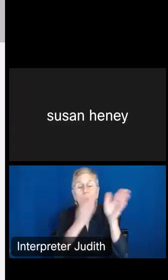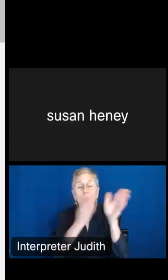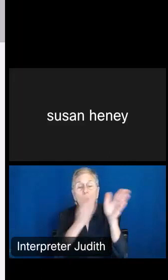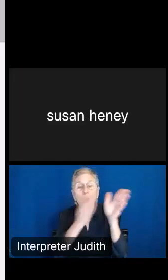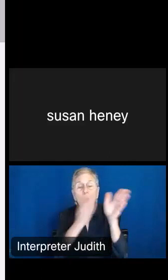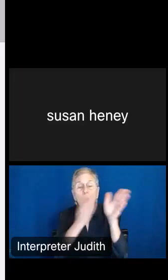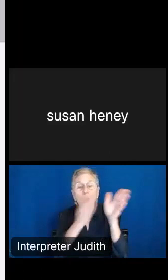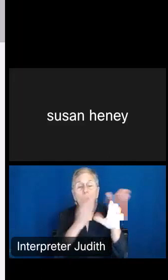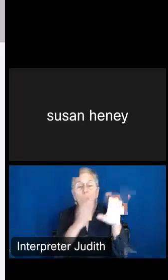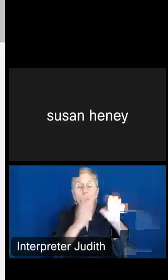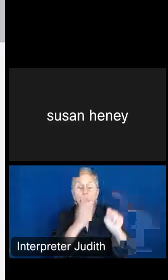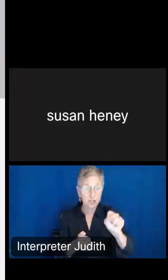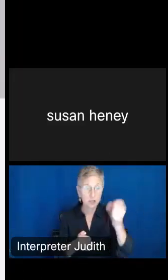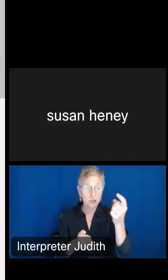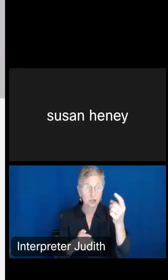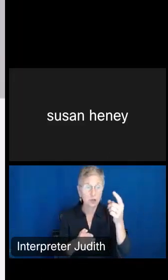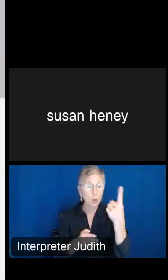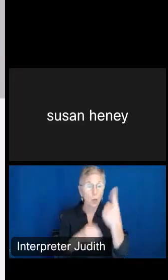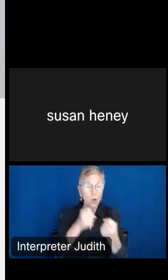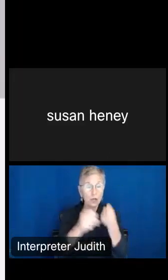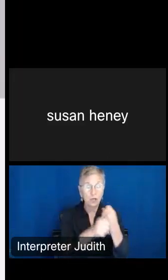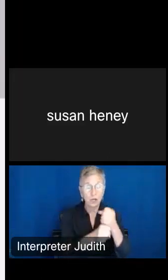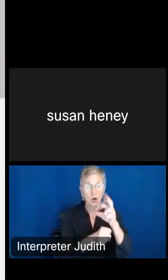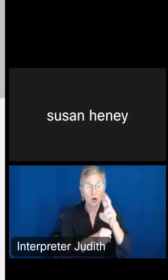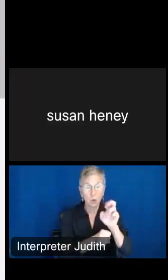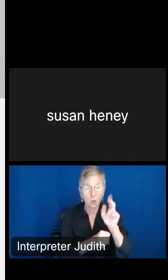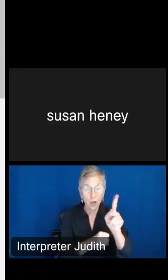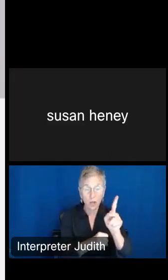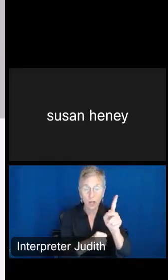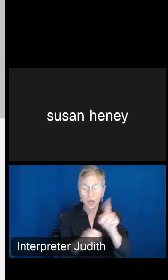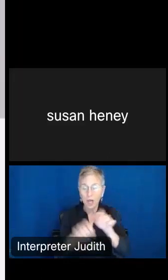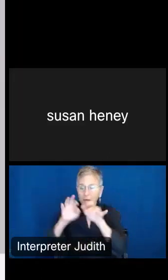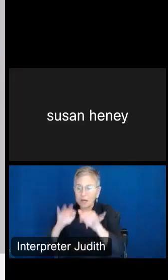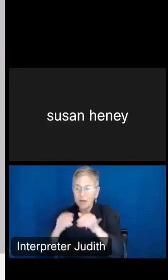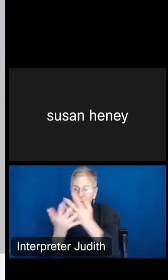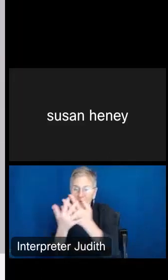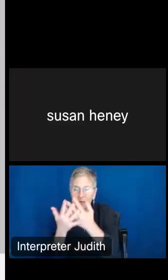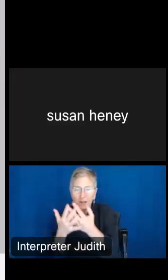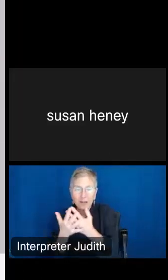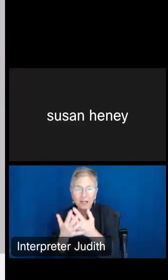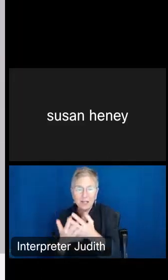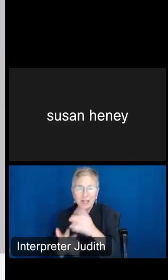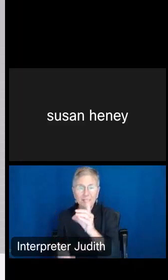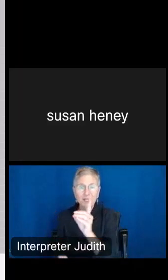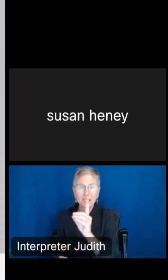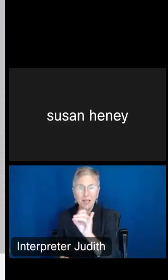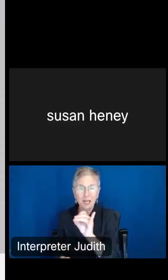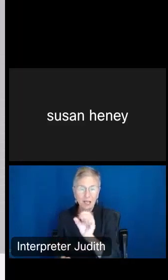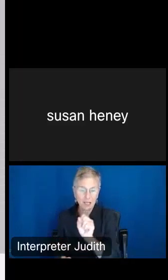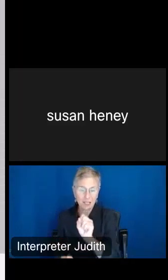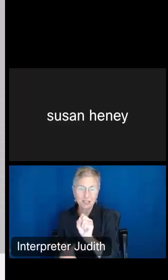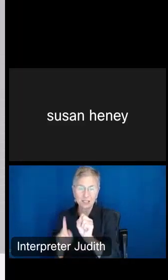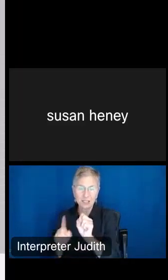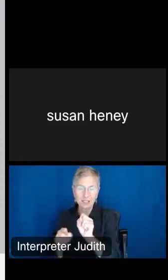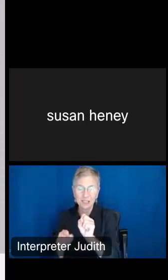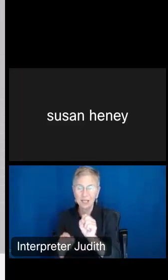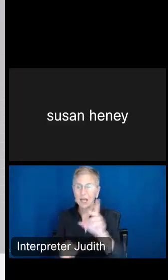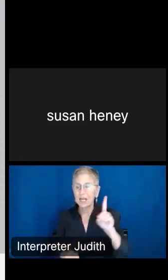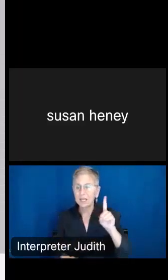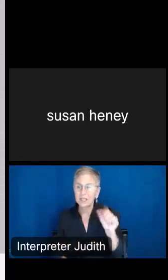ranking tables. I'm going to type in the filter, D-I-S, and the disability tables will populate,